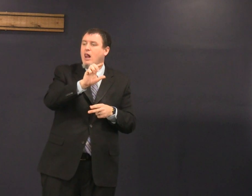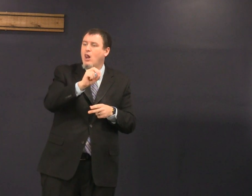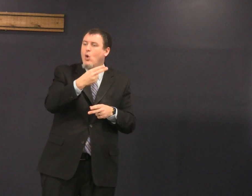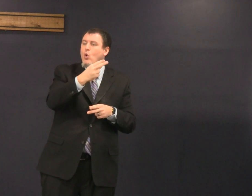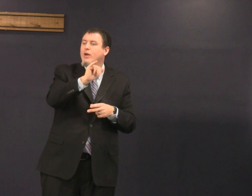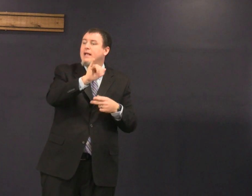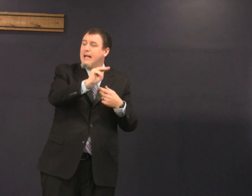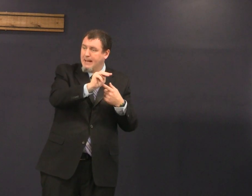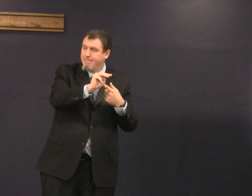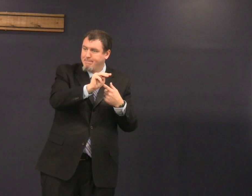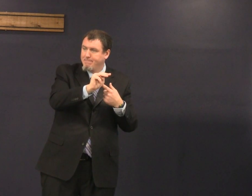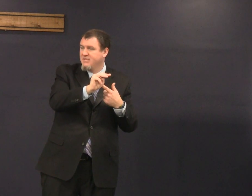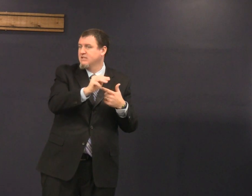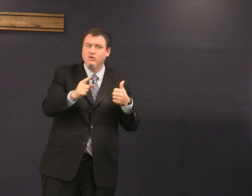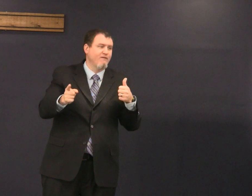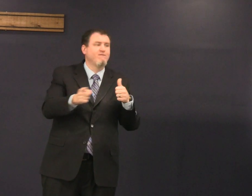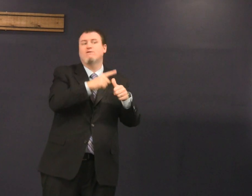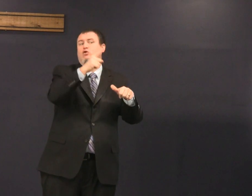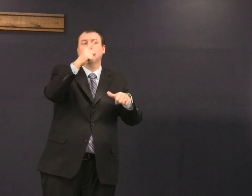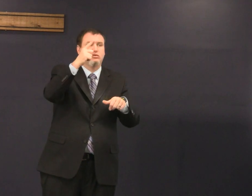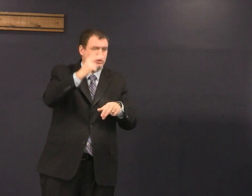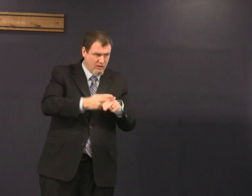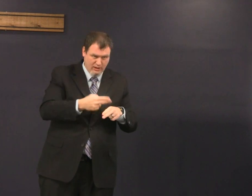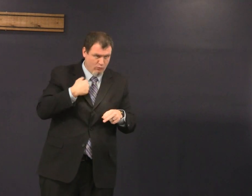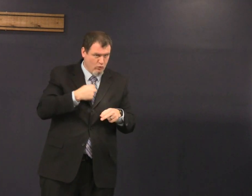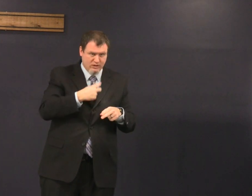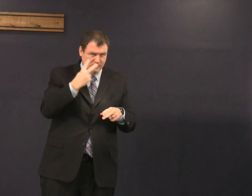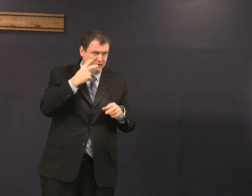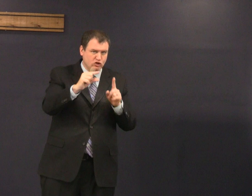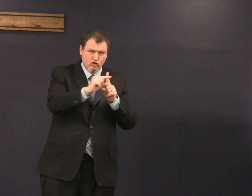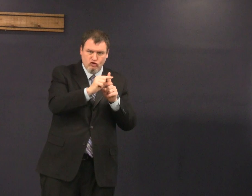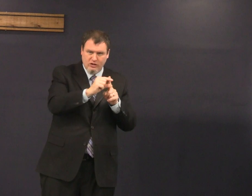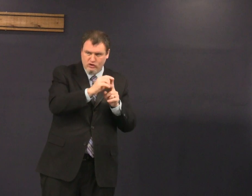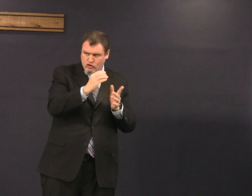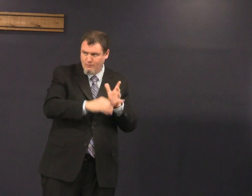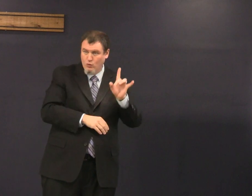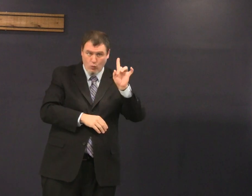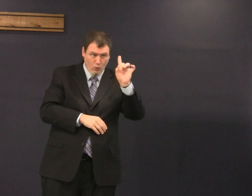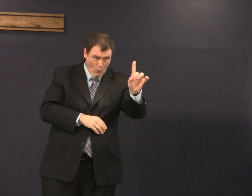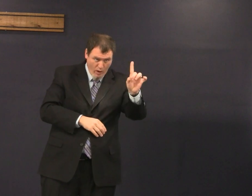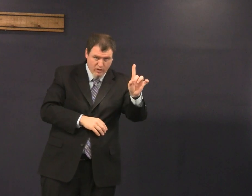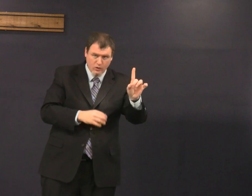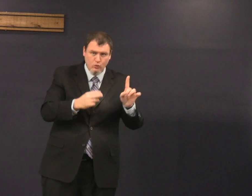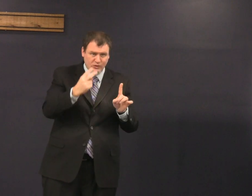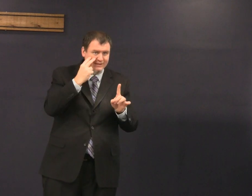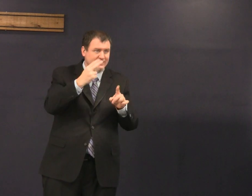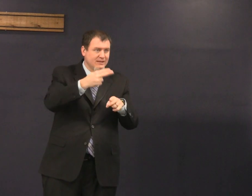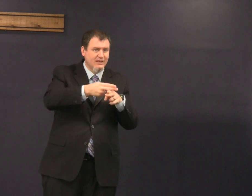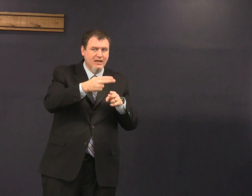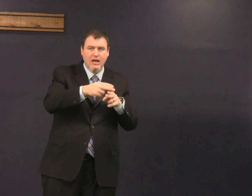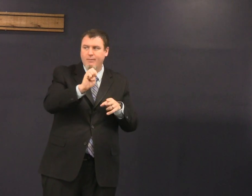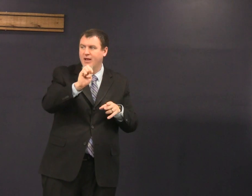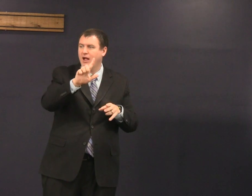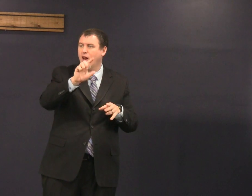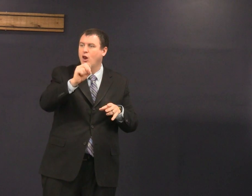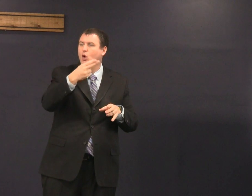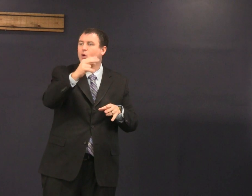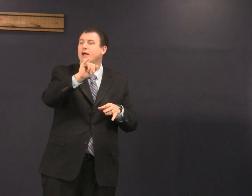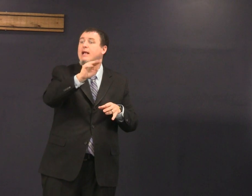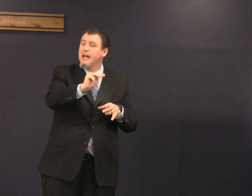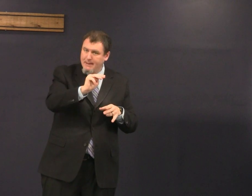other names Elohim that's the first name we see in Genesis chapter one we see the name Elohim